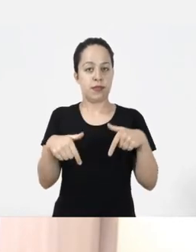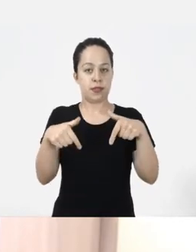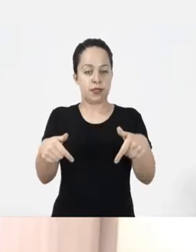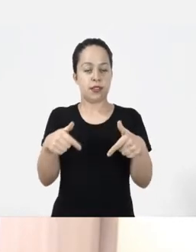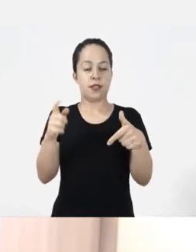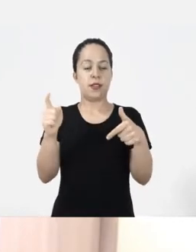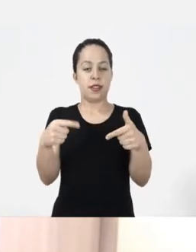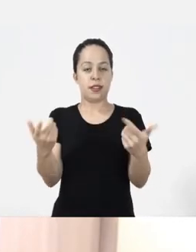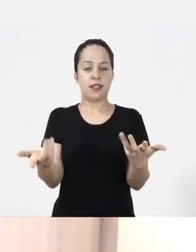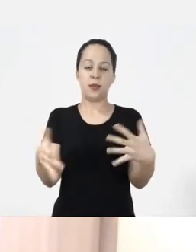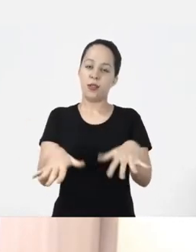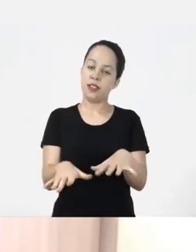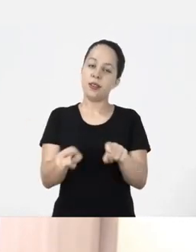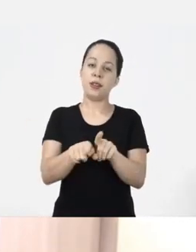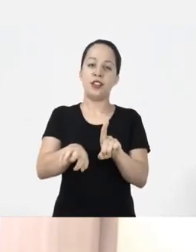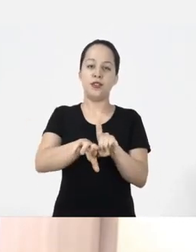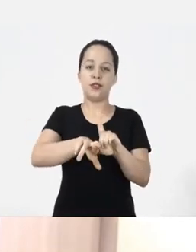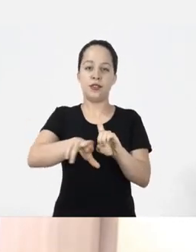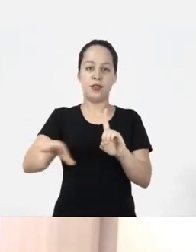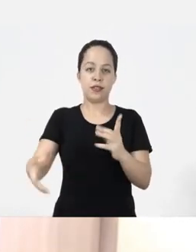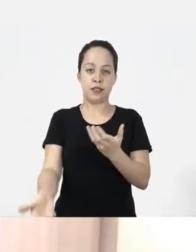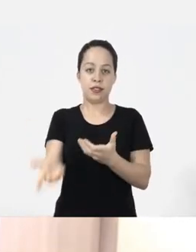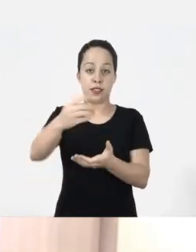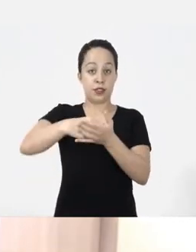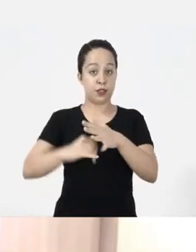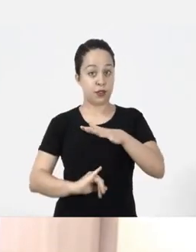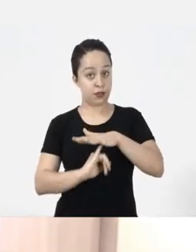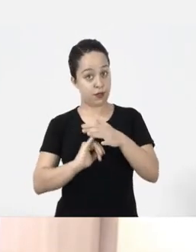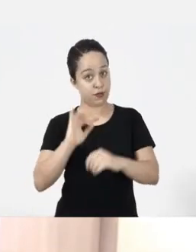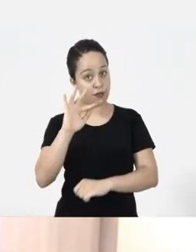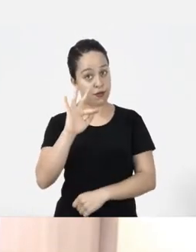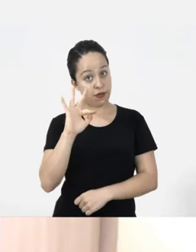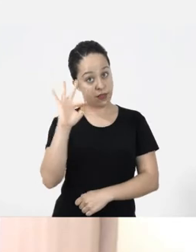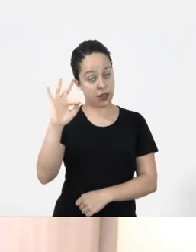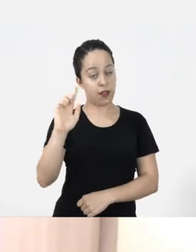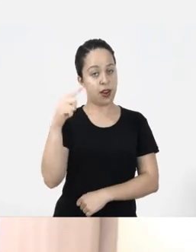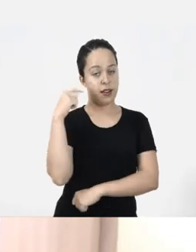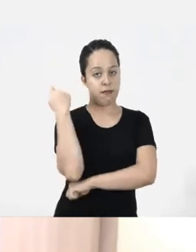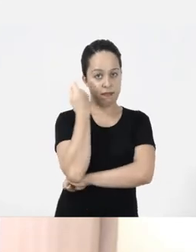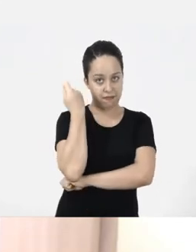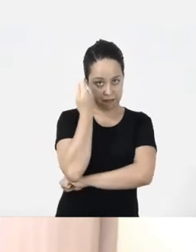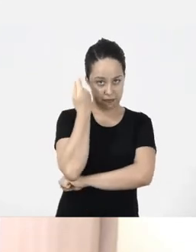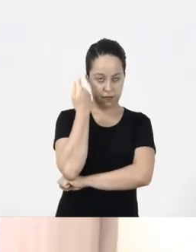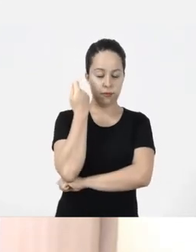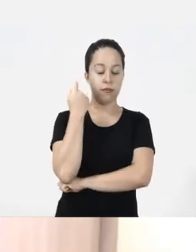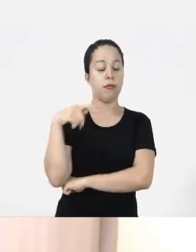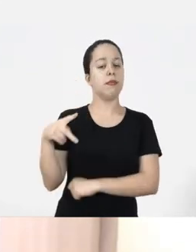of inclusive affirmative actions and diversity from the Federal Institute of Rio Grande do Sul